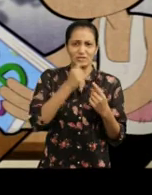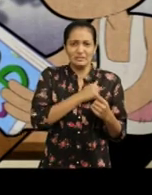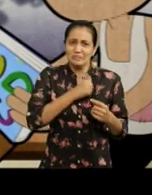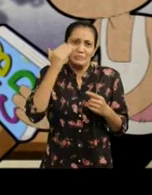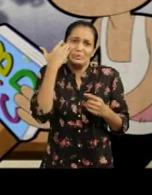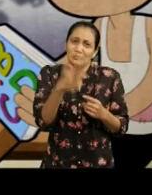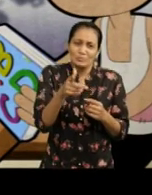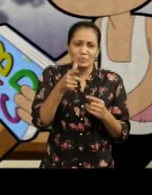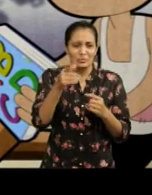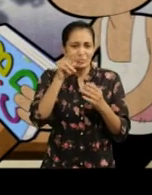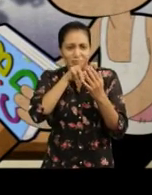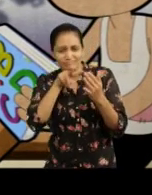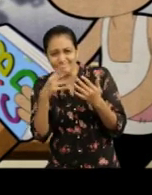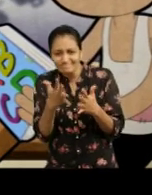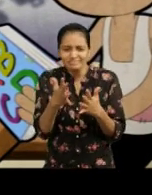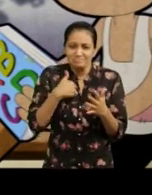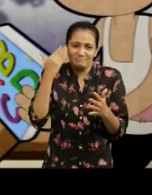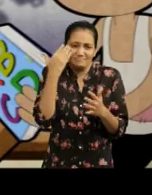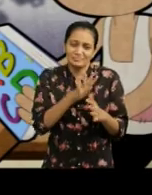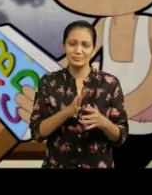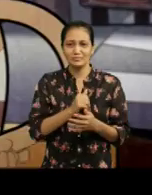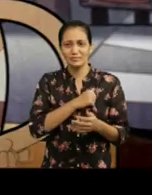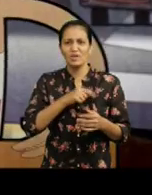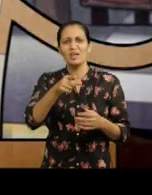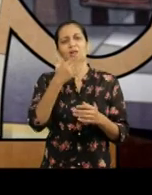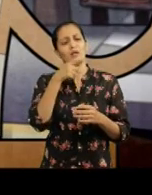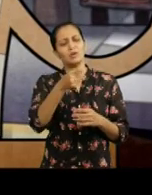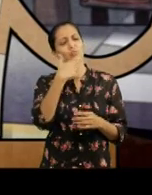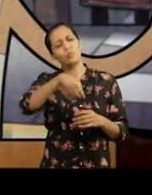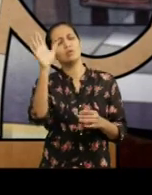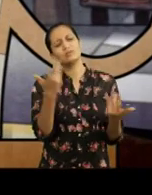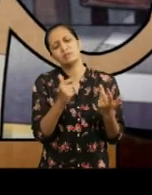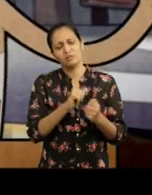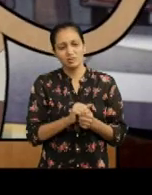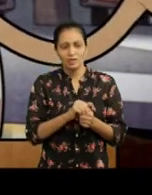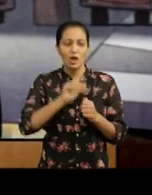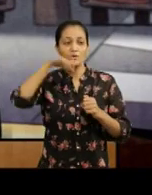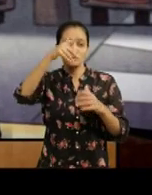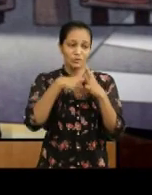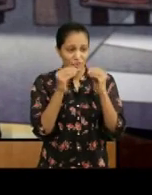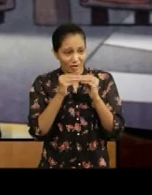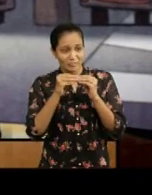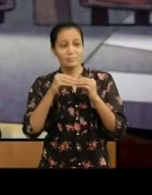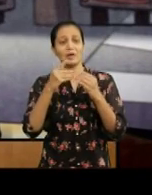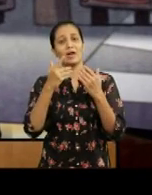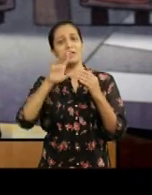Sorry, I didn’t know you can’t. Why do you go to school? So that you can work and make money right?